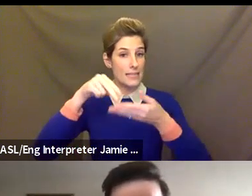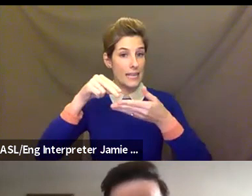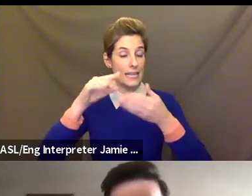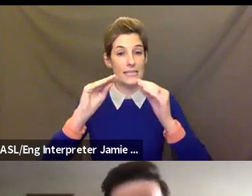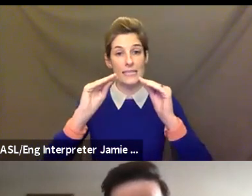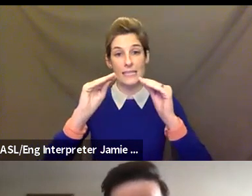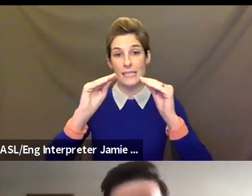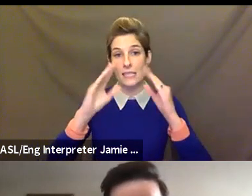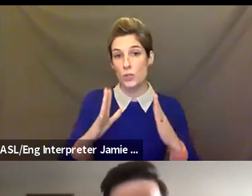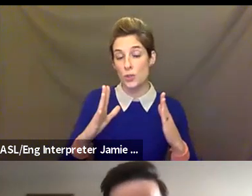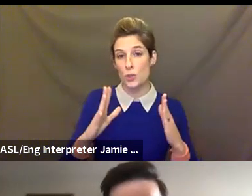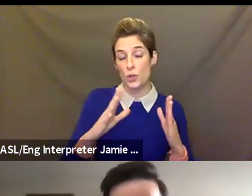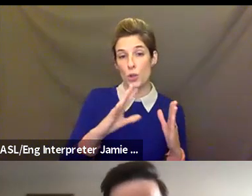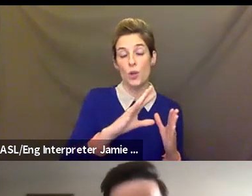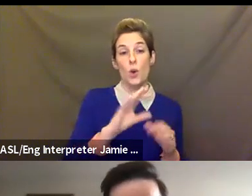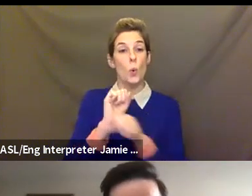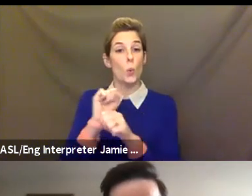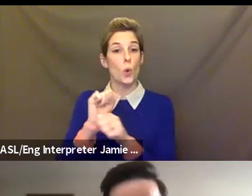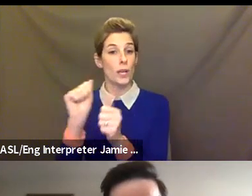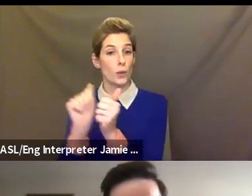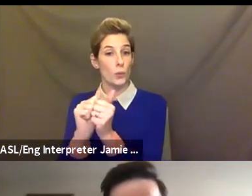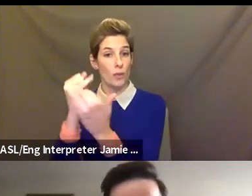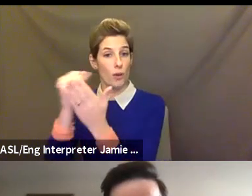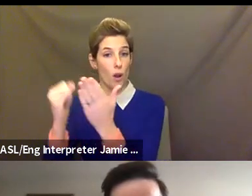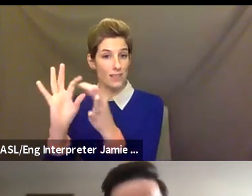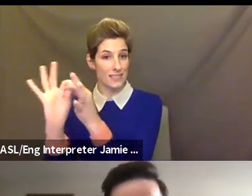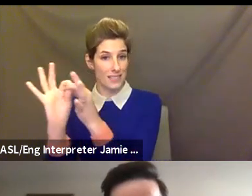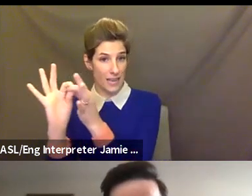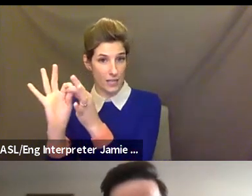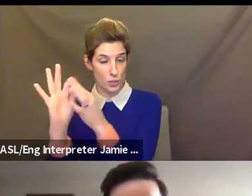with ArtsConnection. I am also the Artistic Director of the Rod